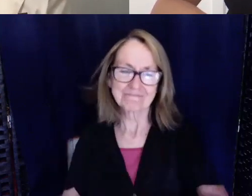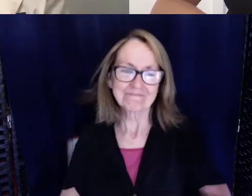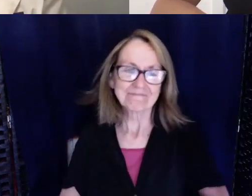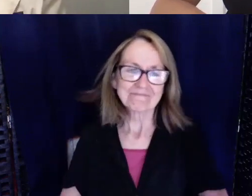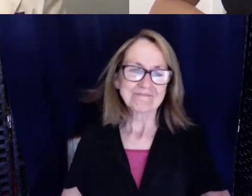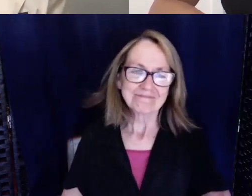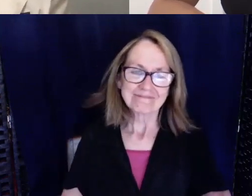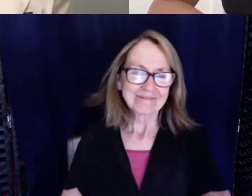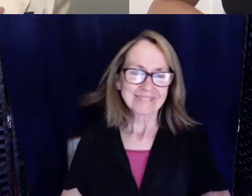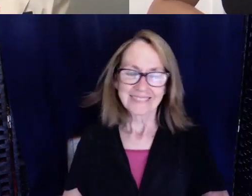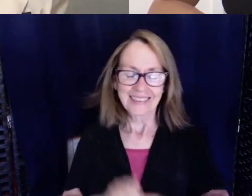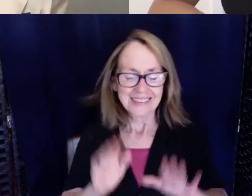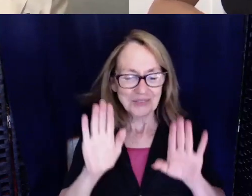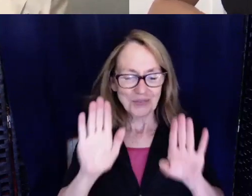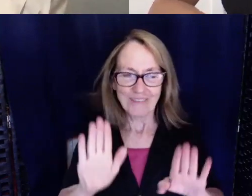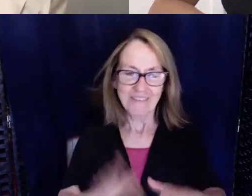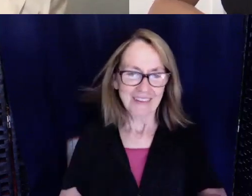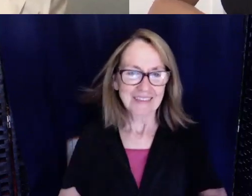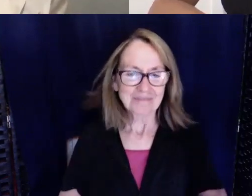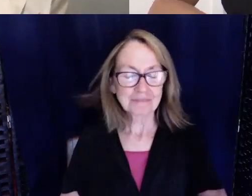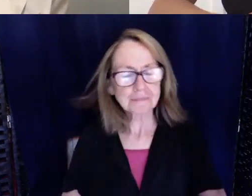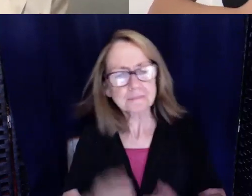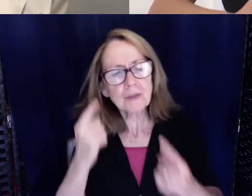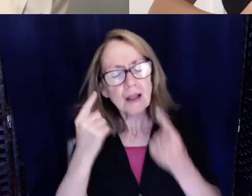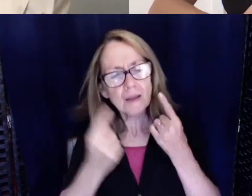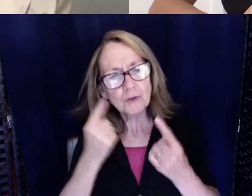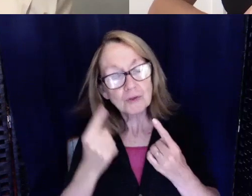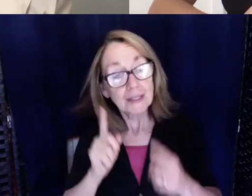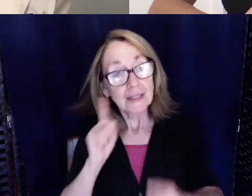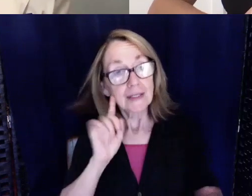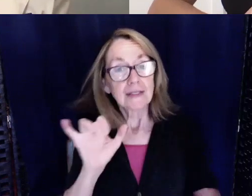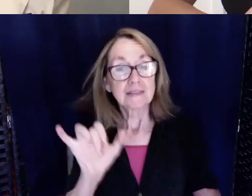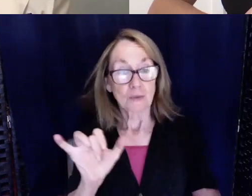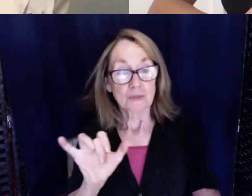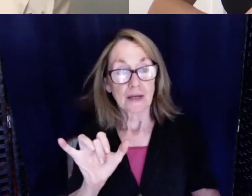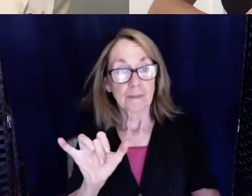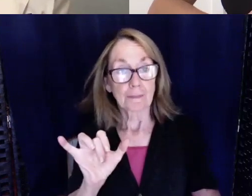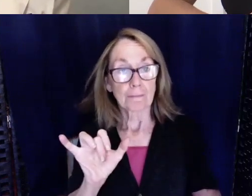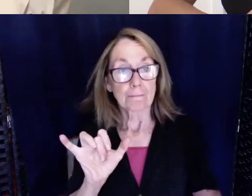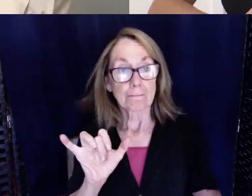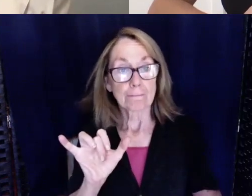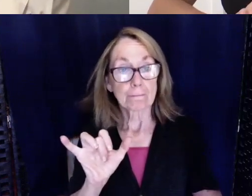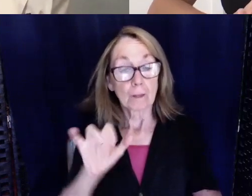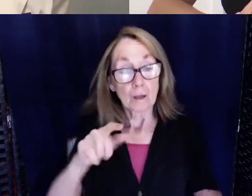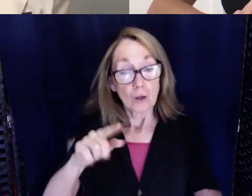That's, that's wonderful. I'm wondering, it sounds like growing up there weren't a lot of